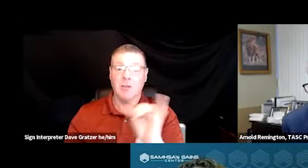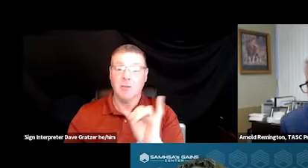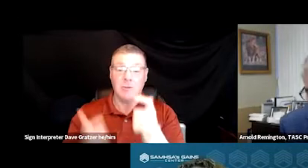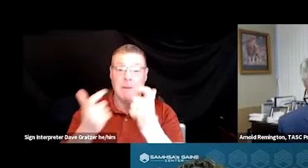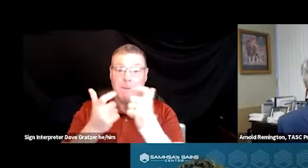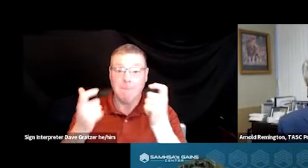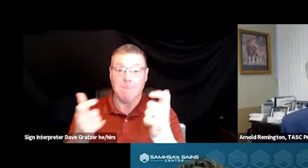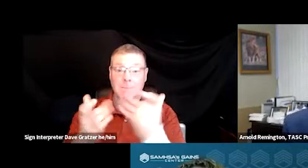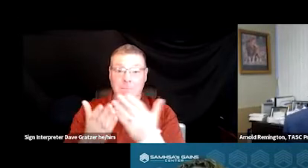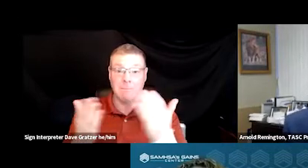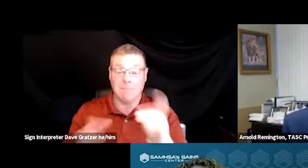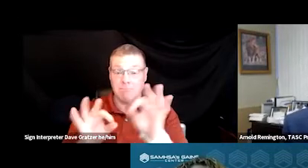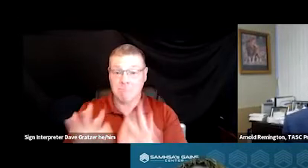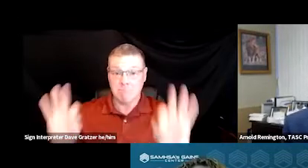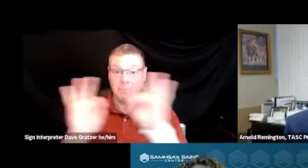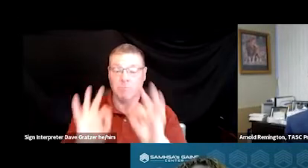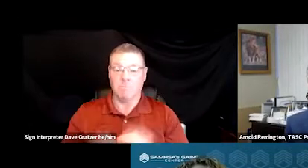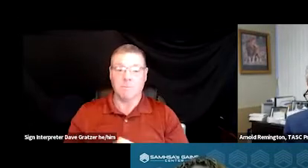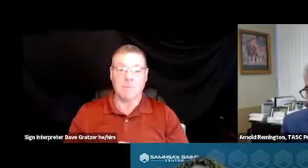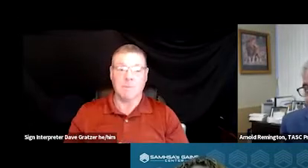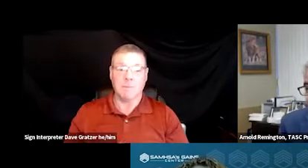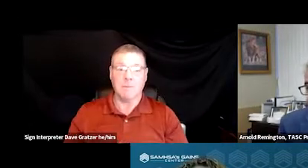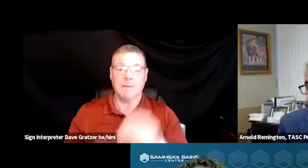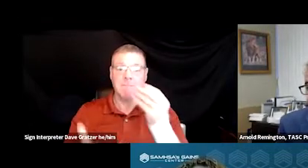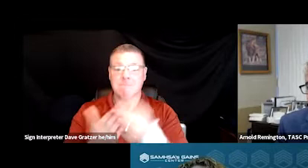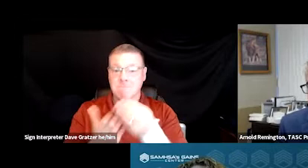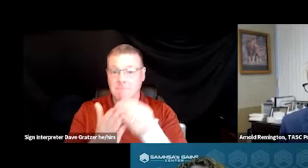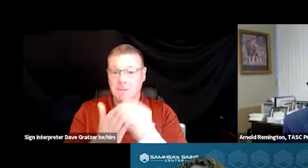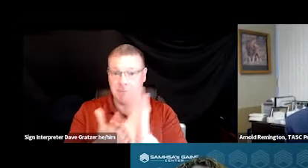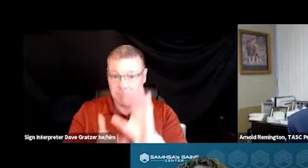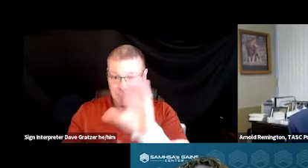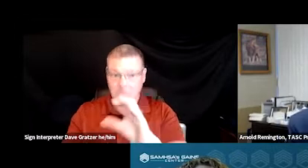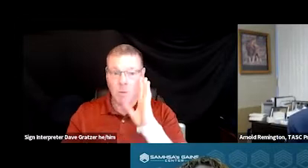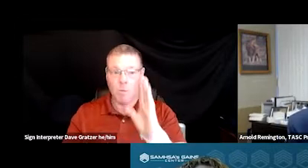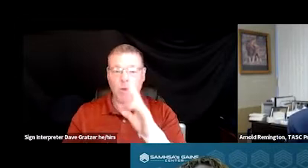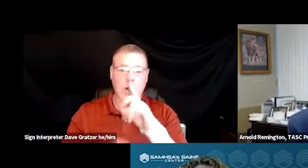that's important to all of us is funding. And so I'll look at cost savings